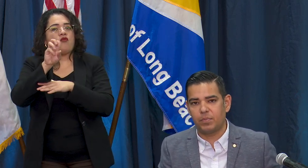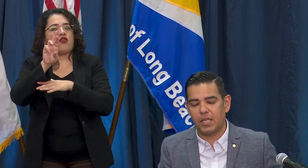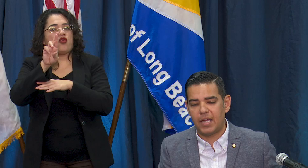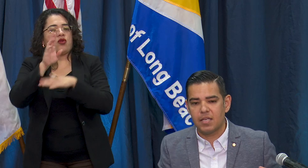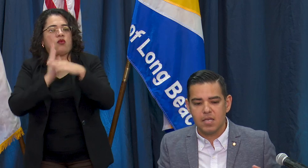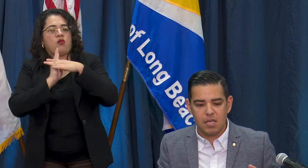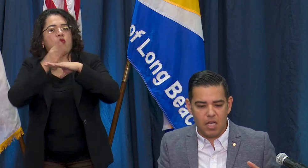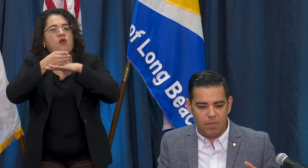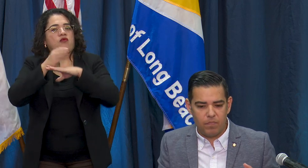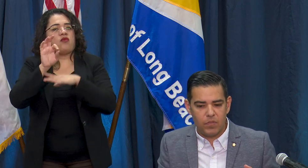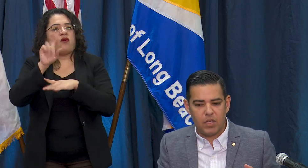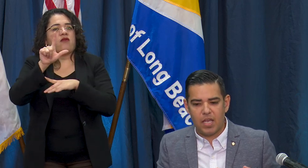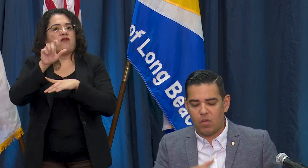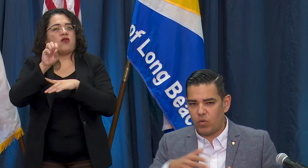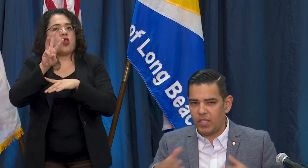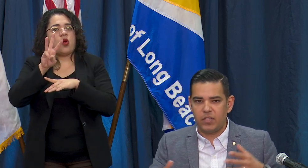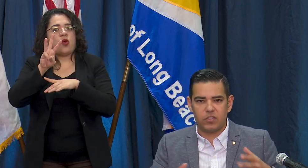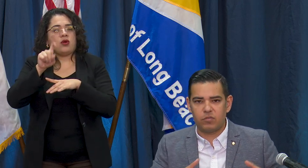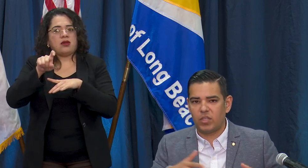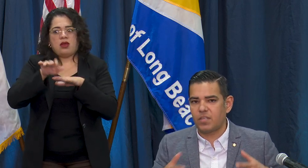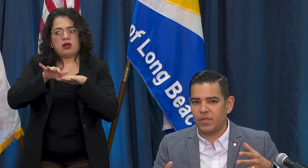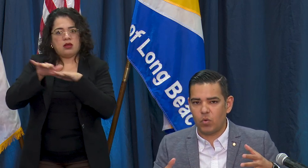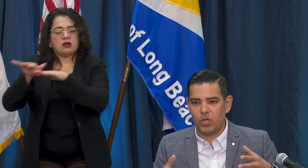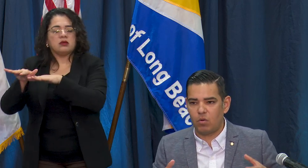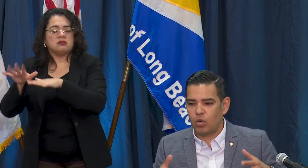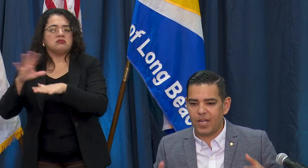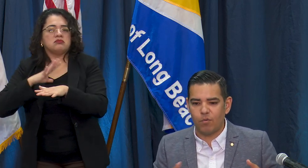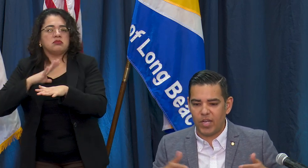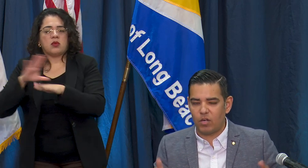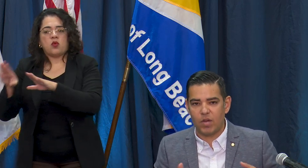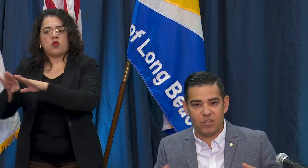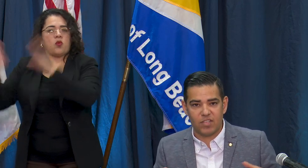play and really this is really something that we're not waiting around to